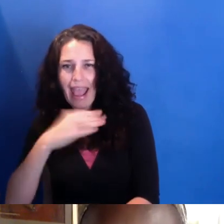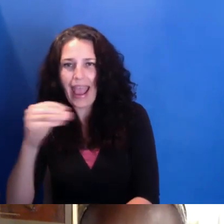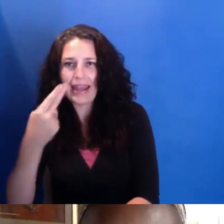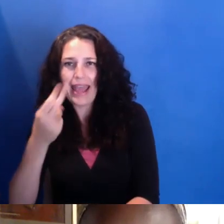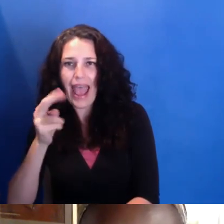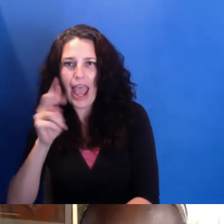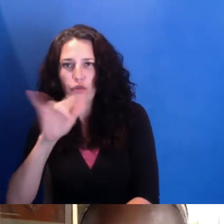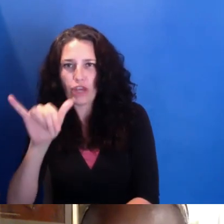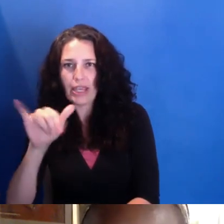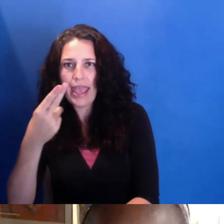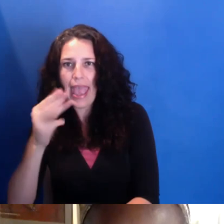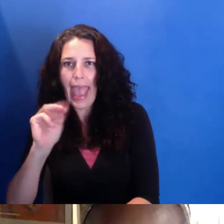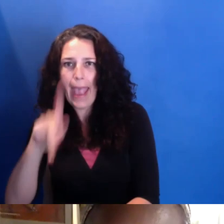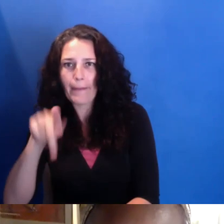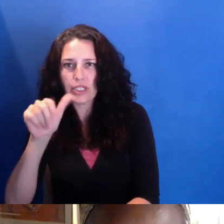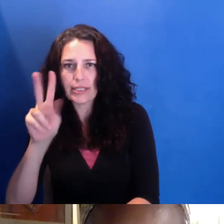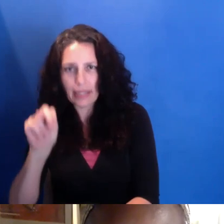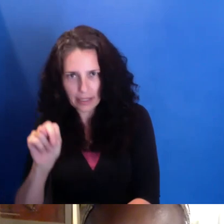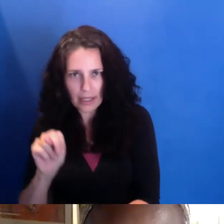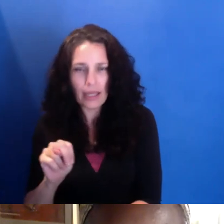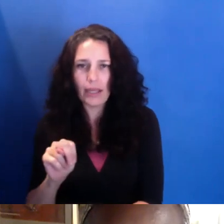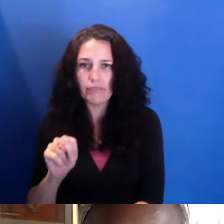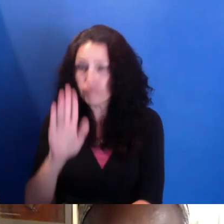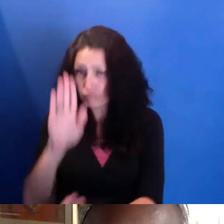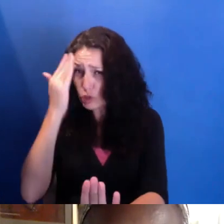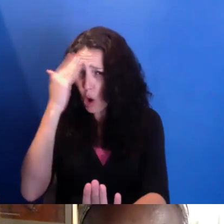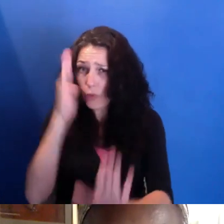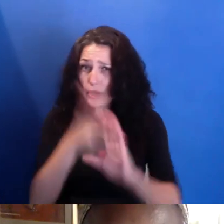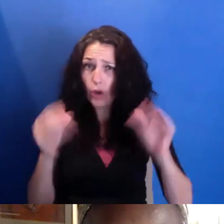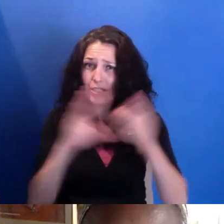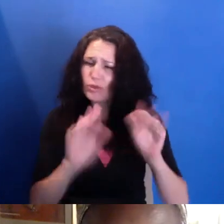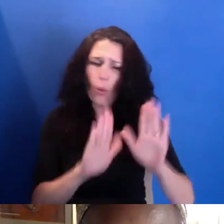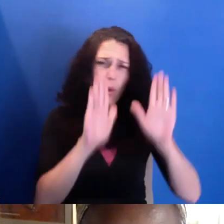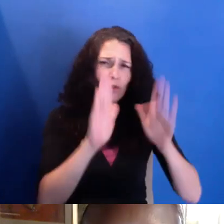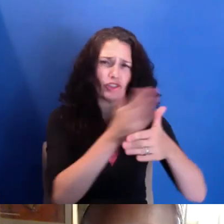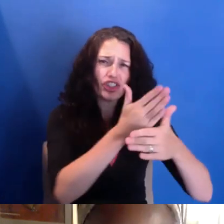and narrative is a wonderful way of sharing information and sharing history with people.